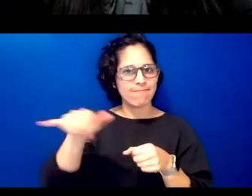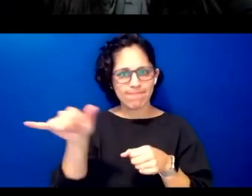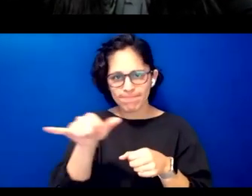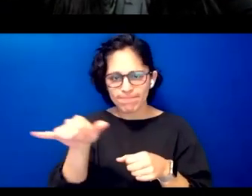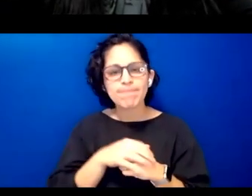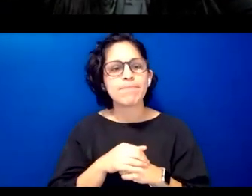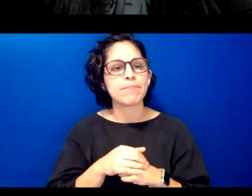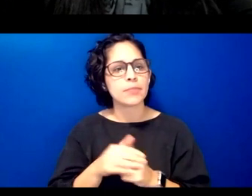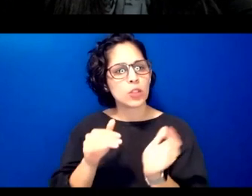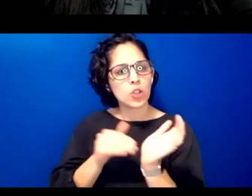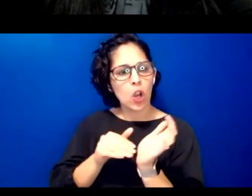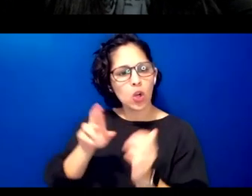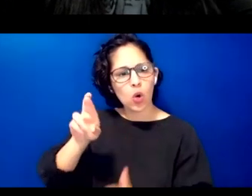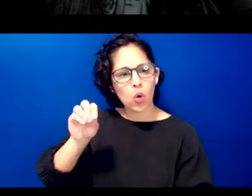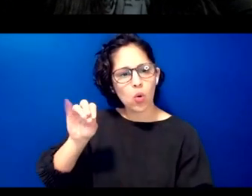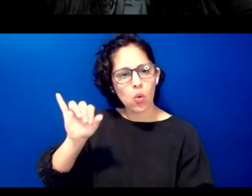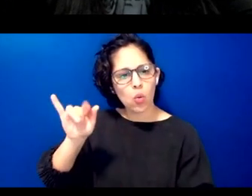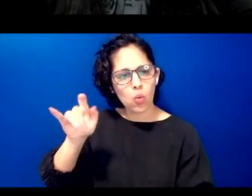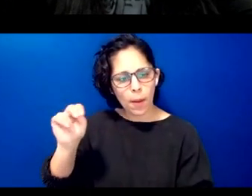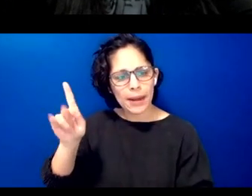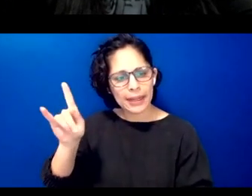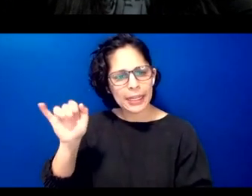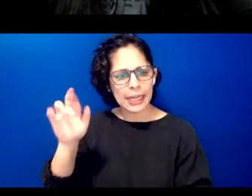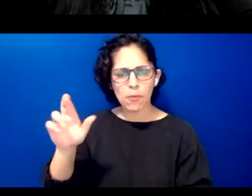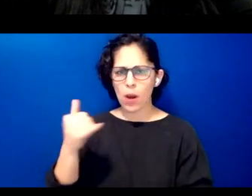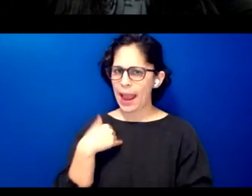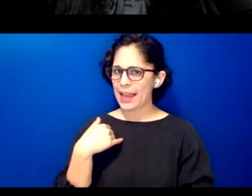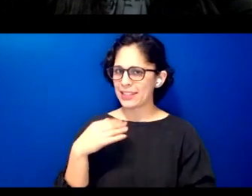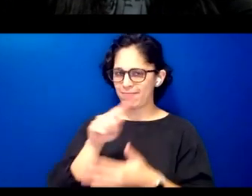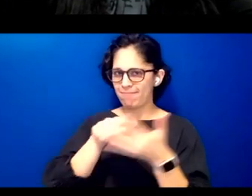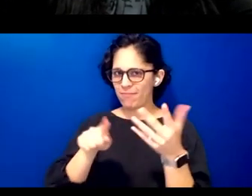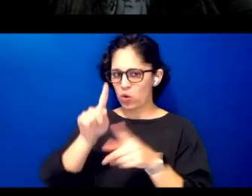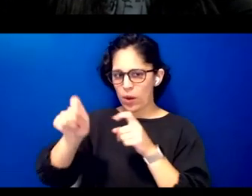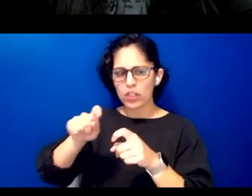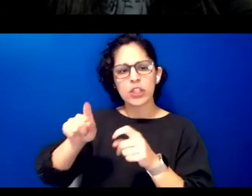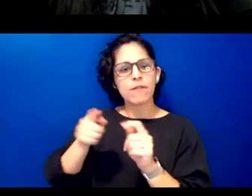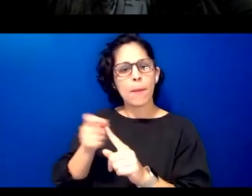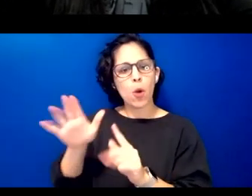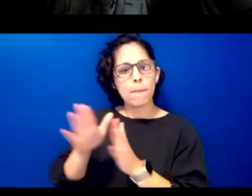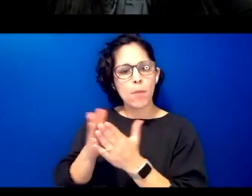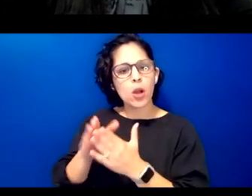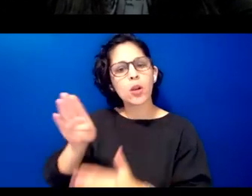dr robin kimmer poses the following questions in her book braiding sweetgrass how in our